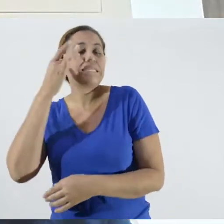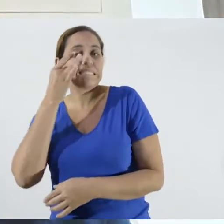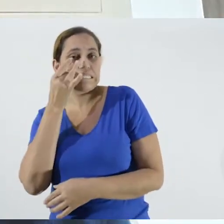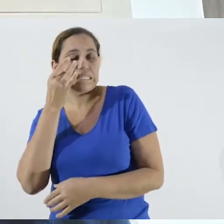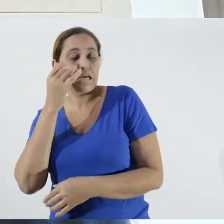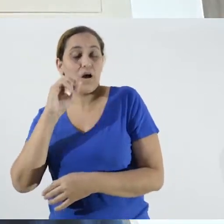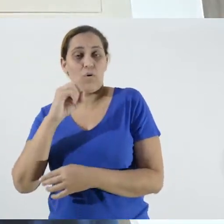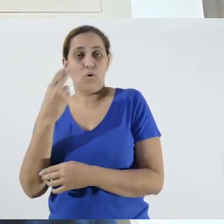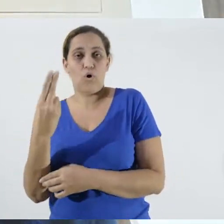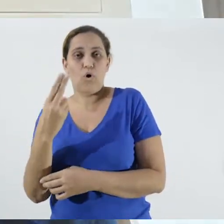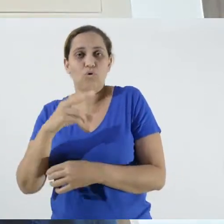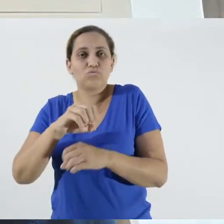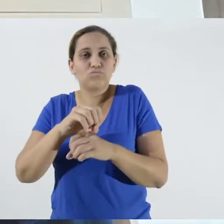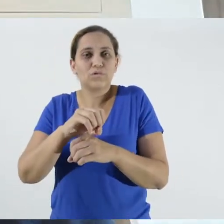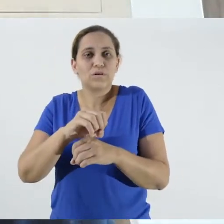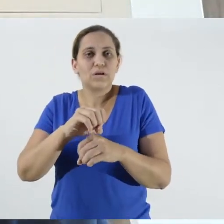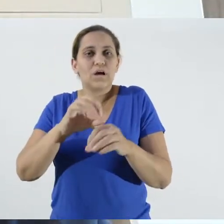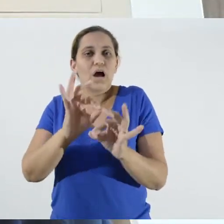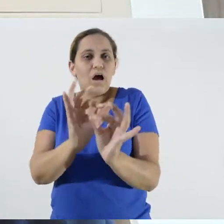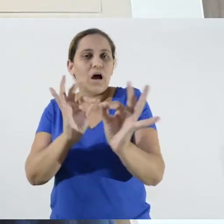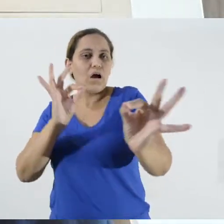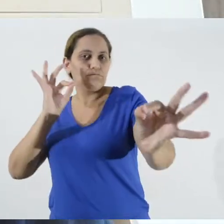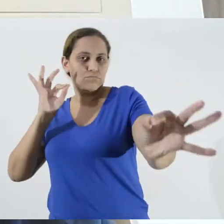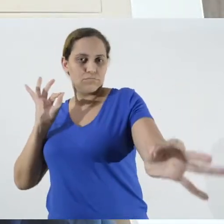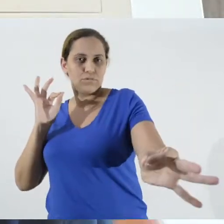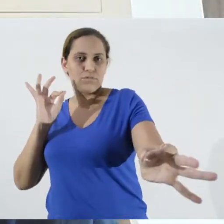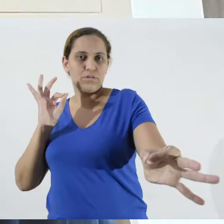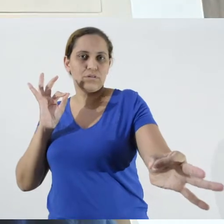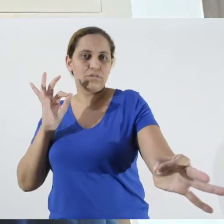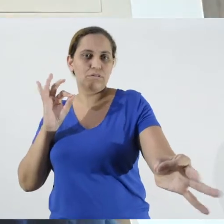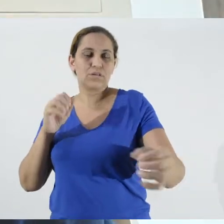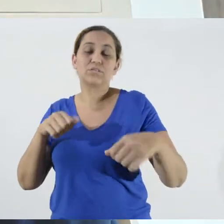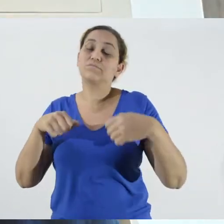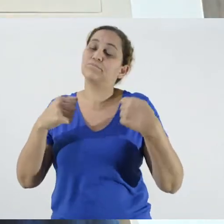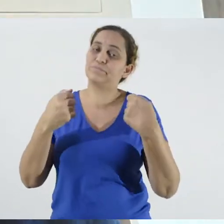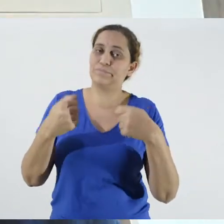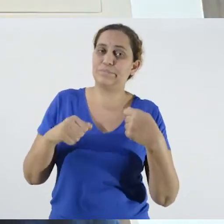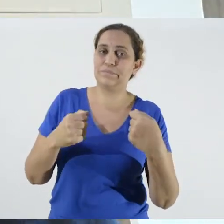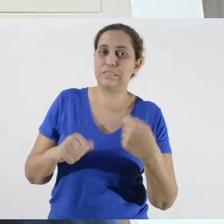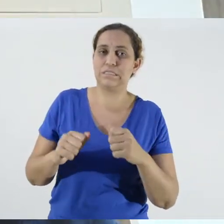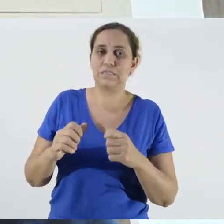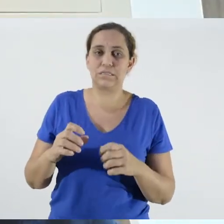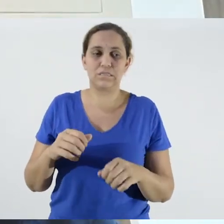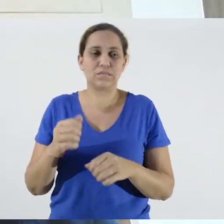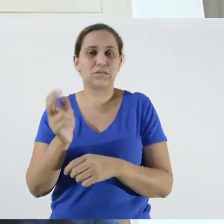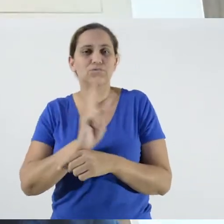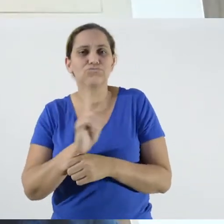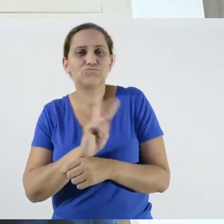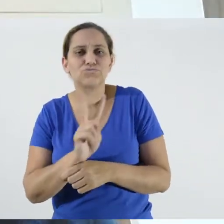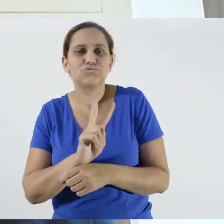technical assistance and, in the case of inspection agencies, also in inspection work.